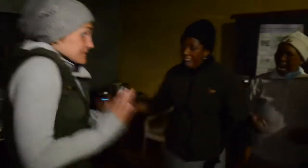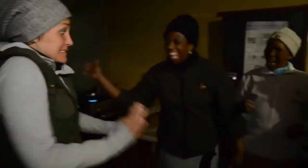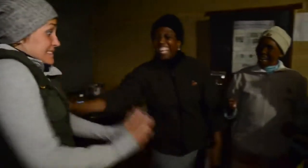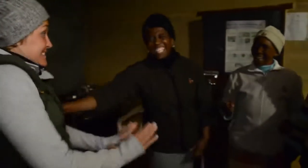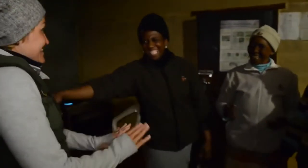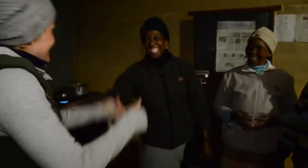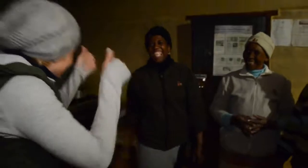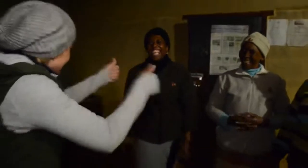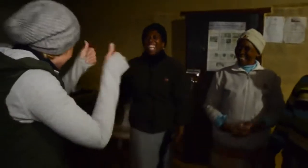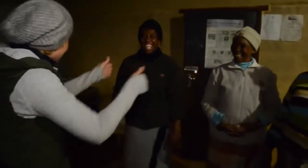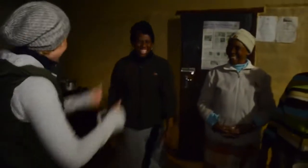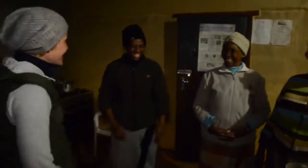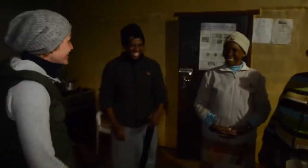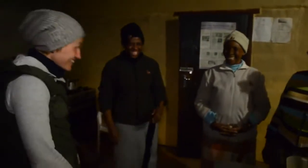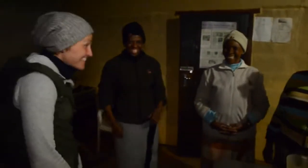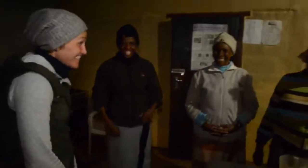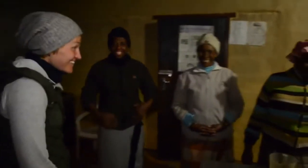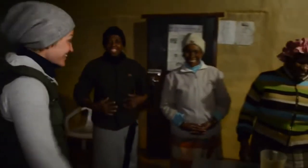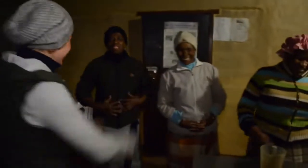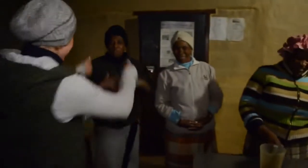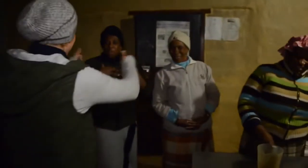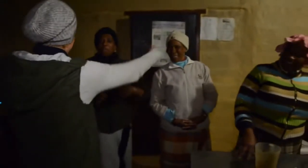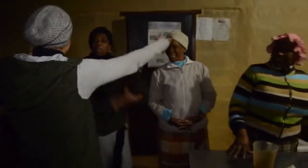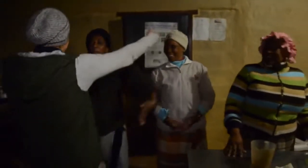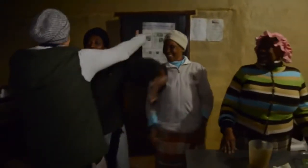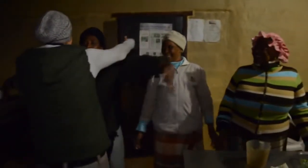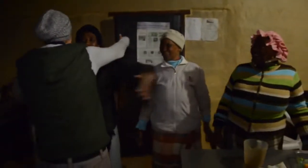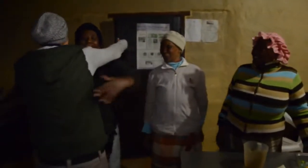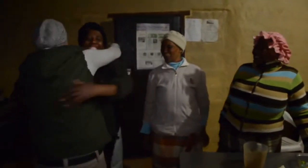I could not stop myself from eating all that delicious food.